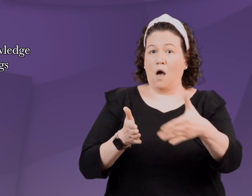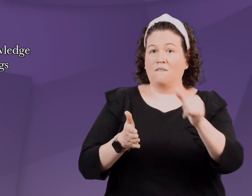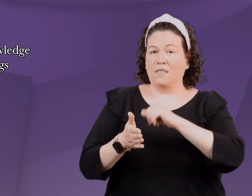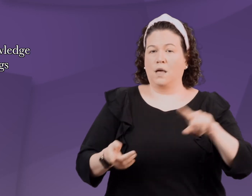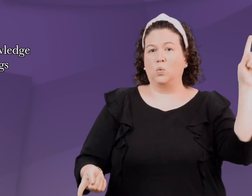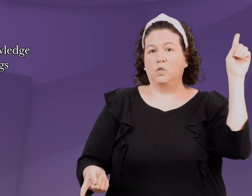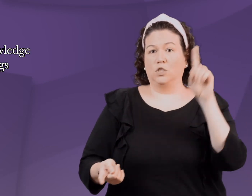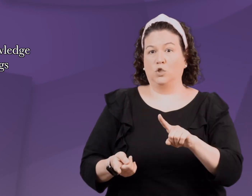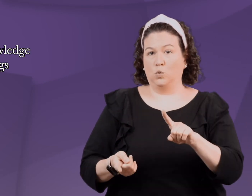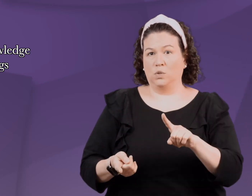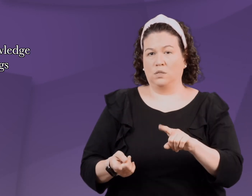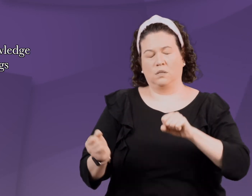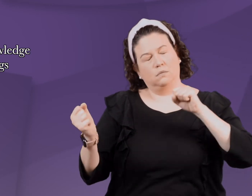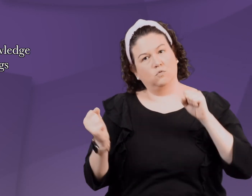of the feeling or the need.